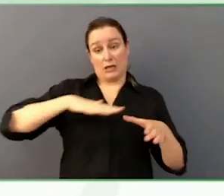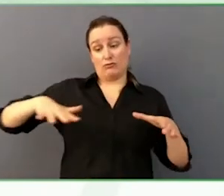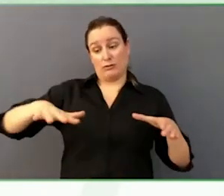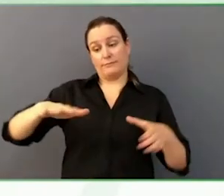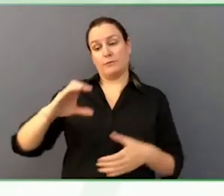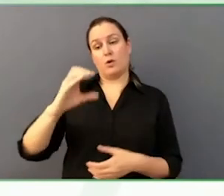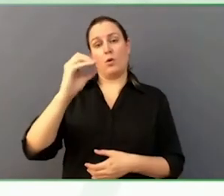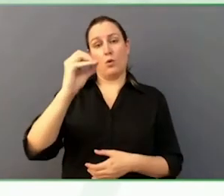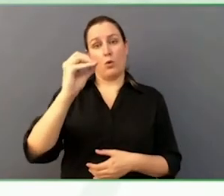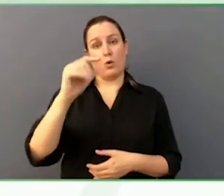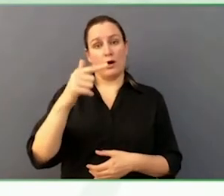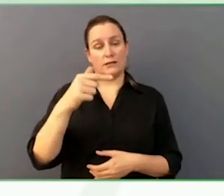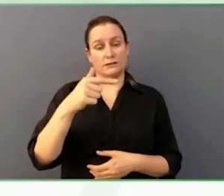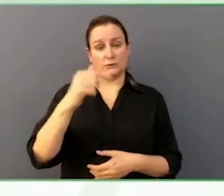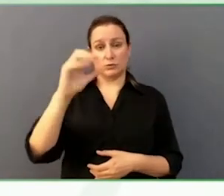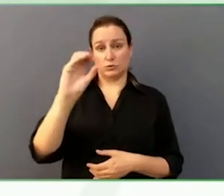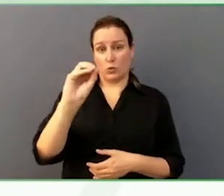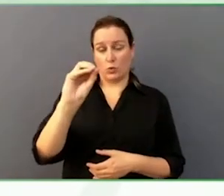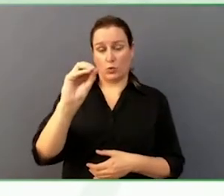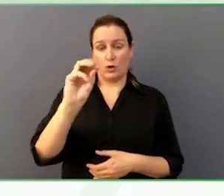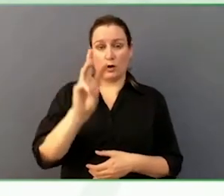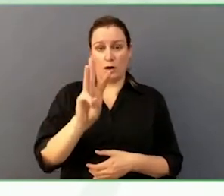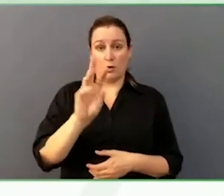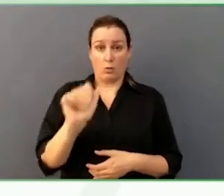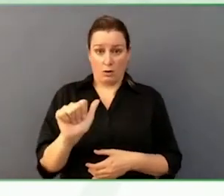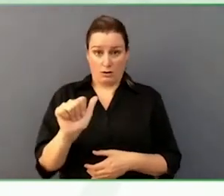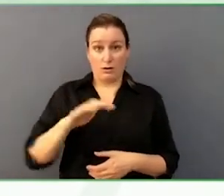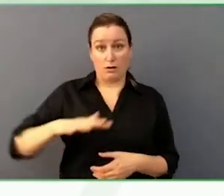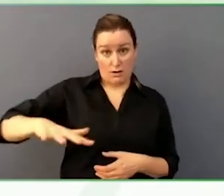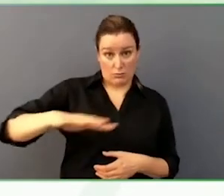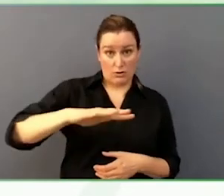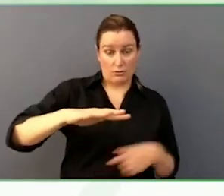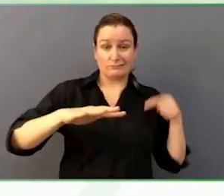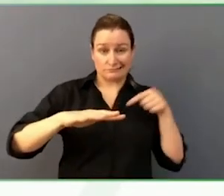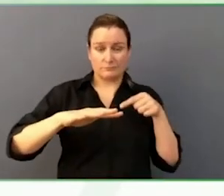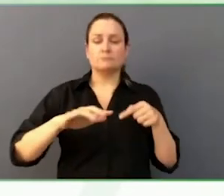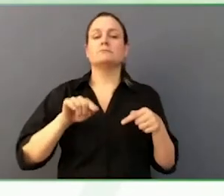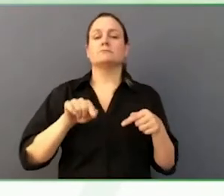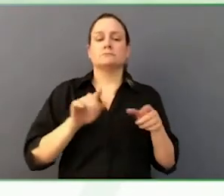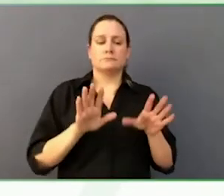Nicolas's staff on their own time came to that in service, there were